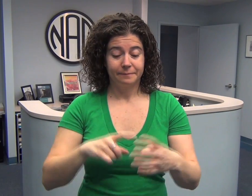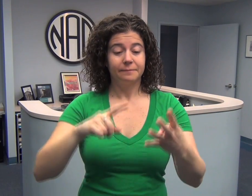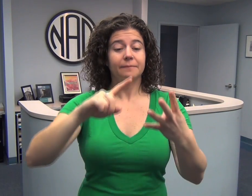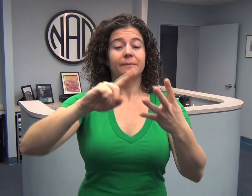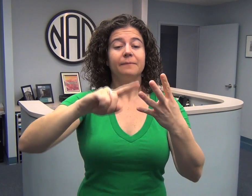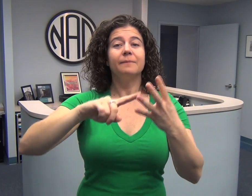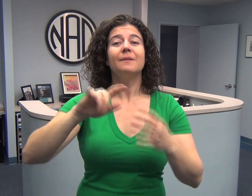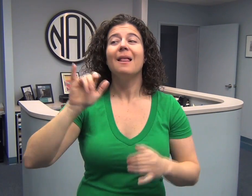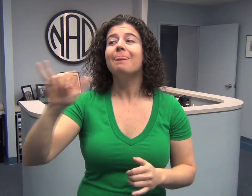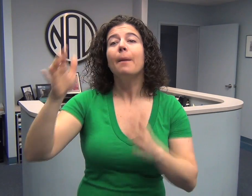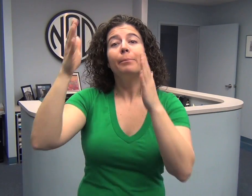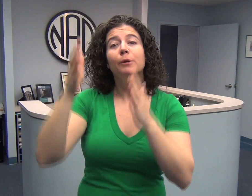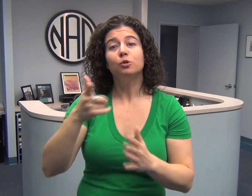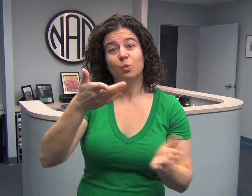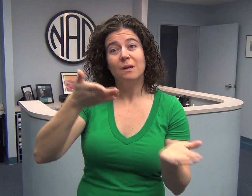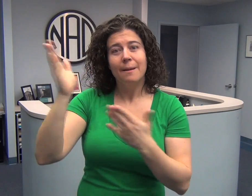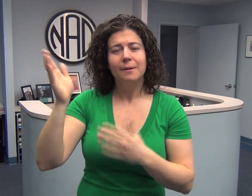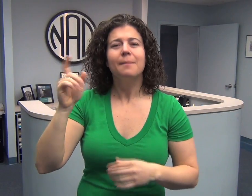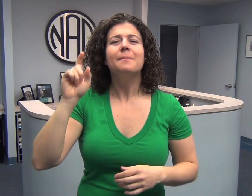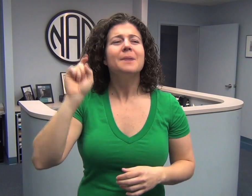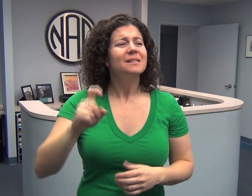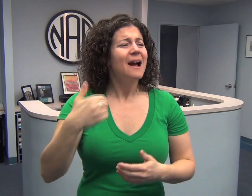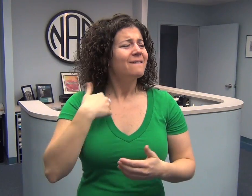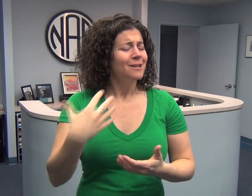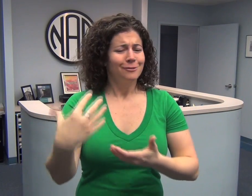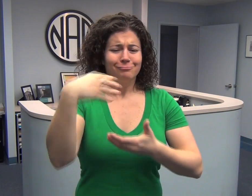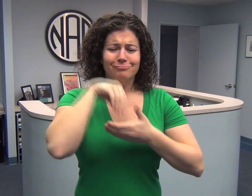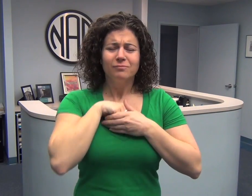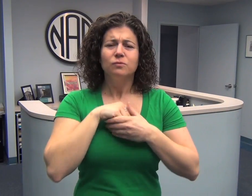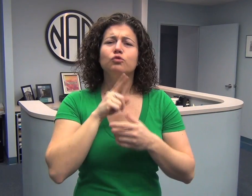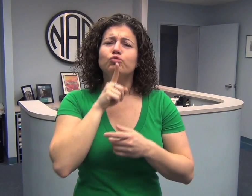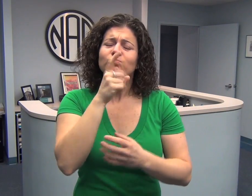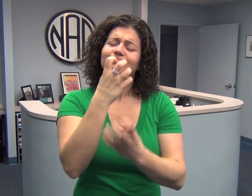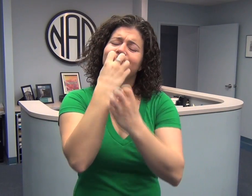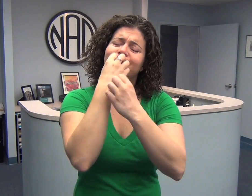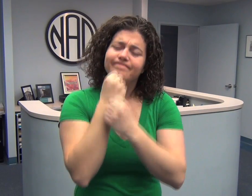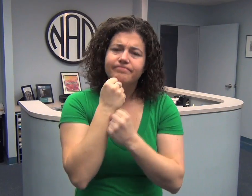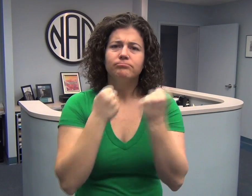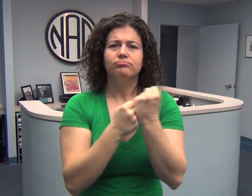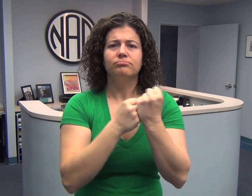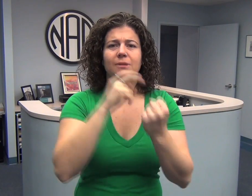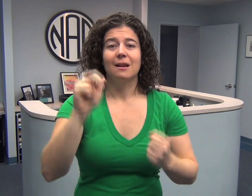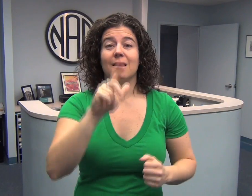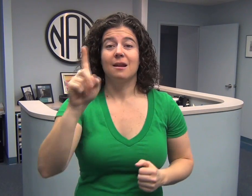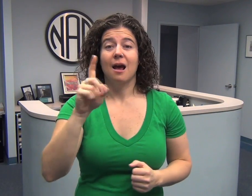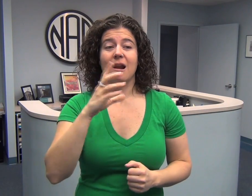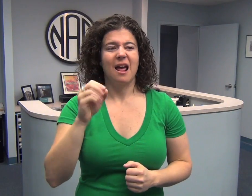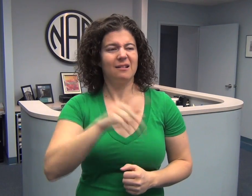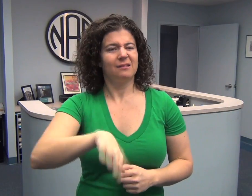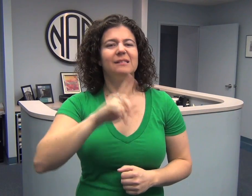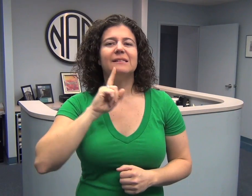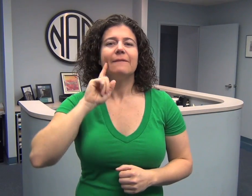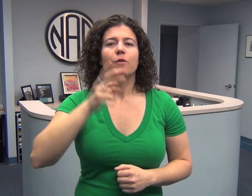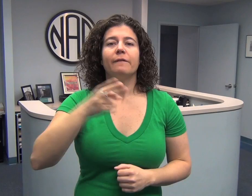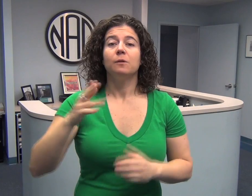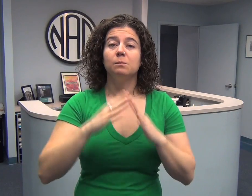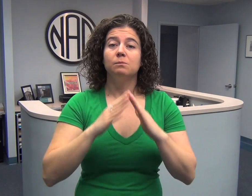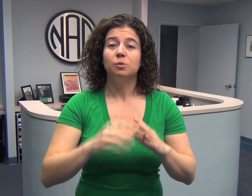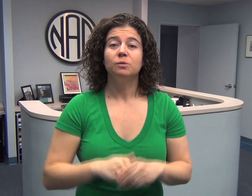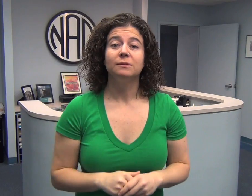Third, the nominated person must truly value and support the spirit of the NAD and the deaf and hard of hearing community.